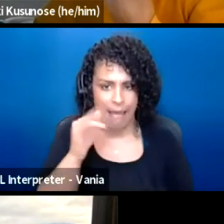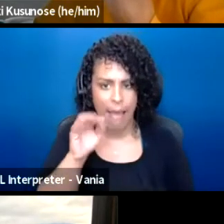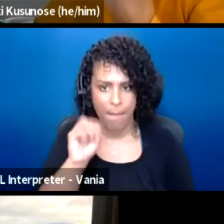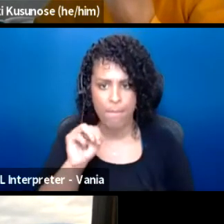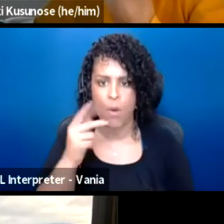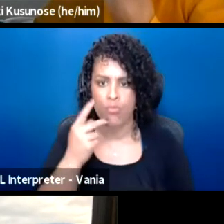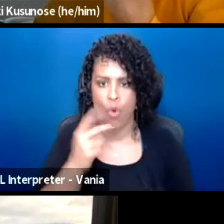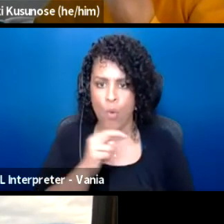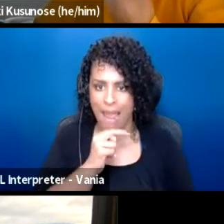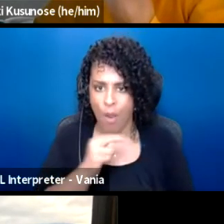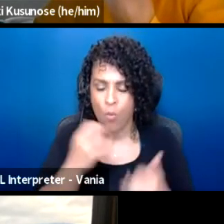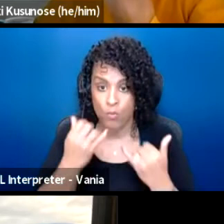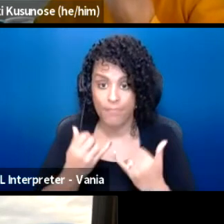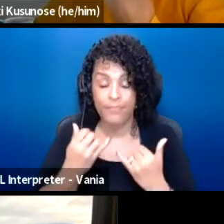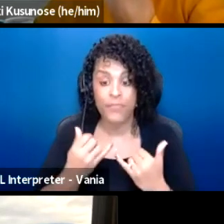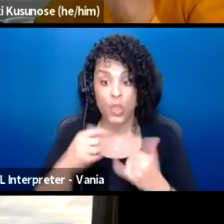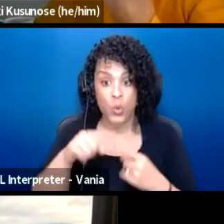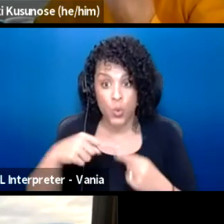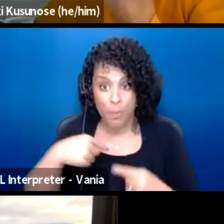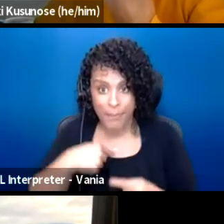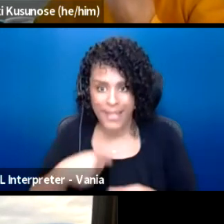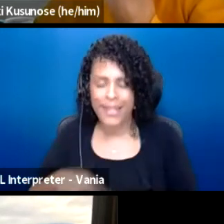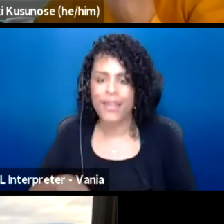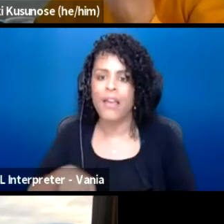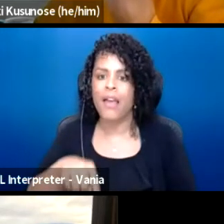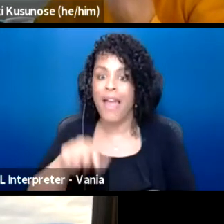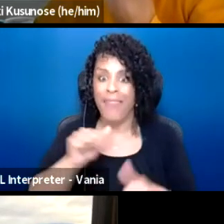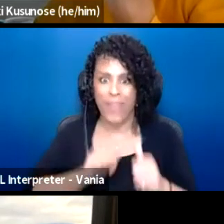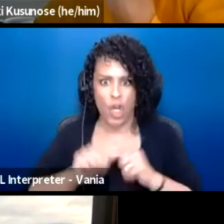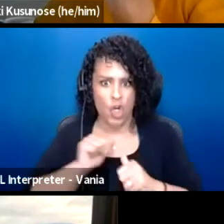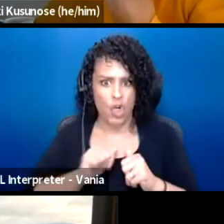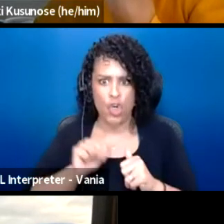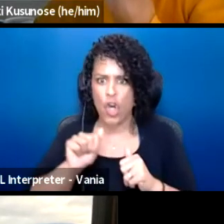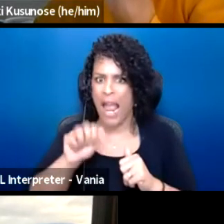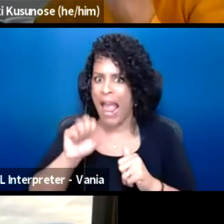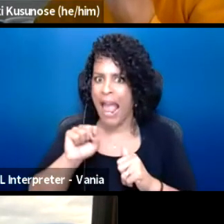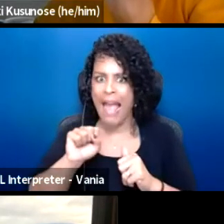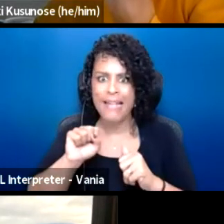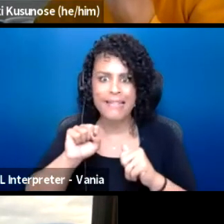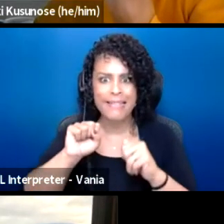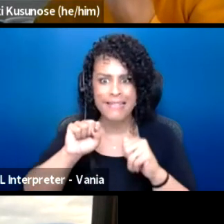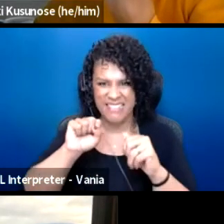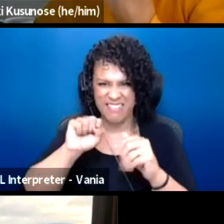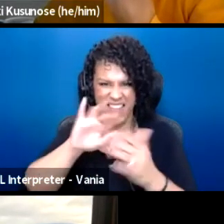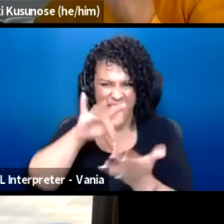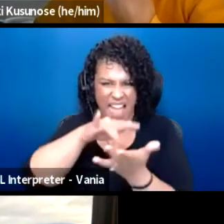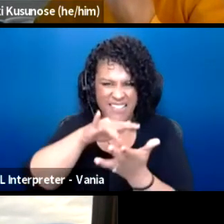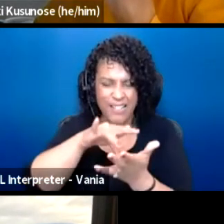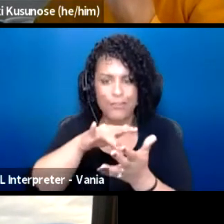And to me, theater is really at its essence, a relationship and a conversation.